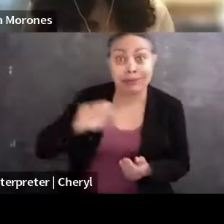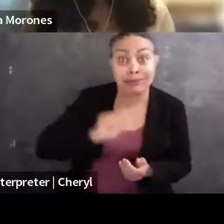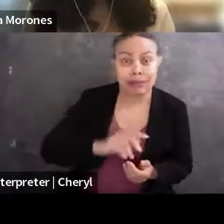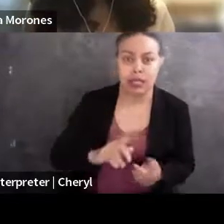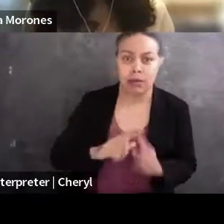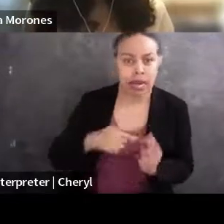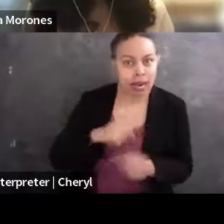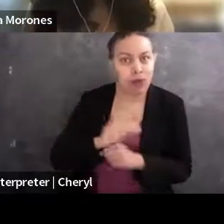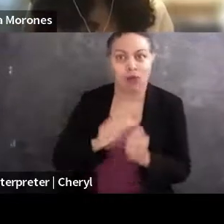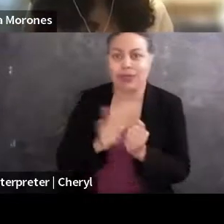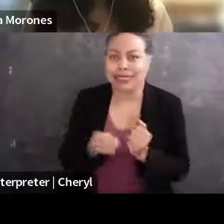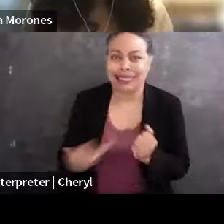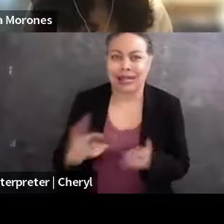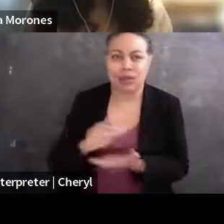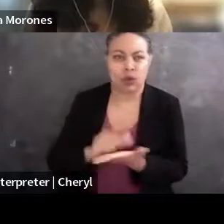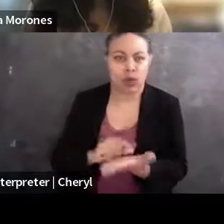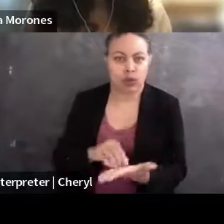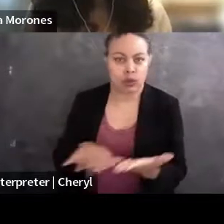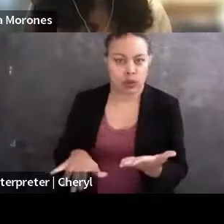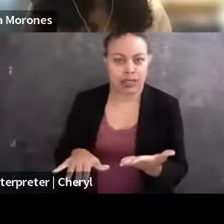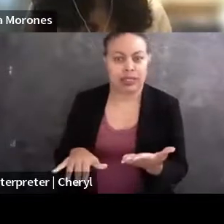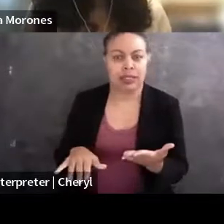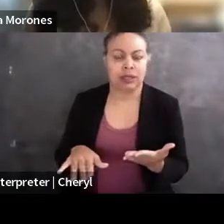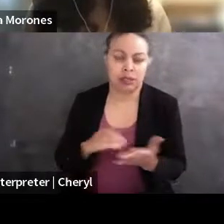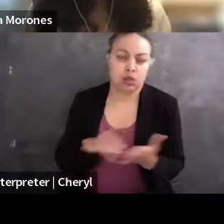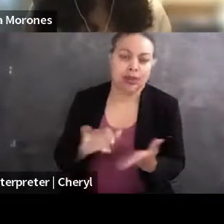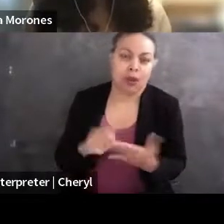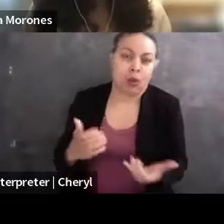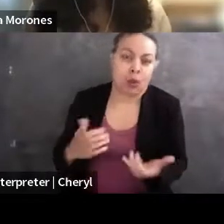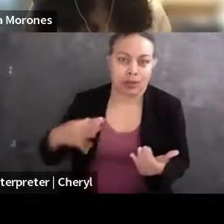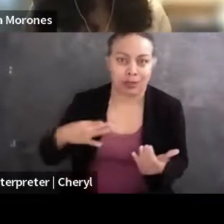and that I know, I'm sorry, there are students who want to apply to law school